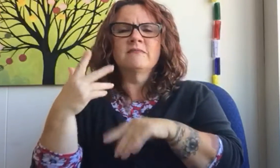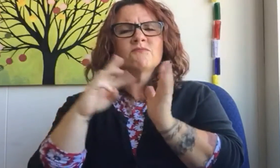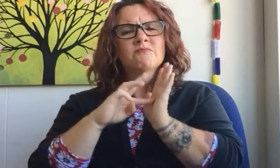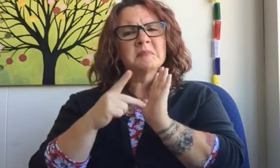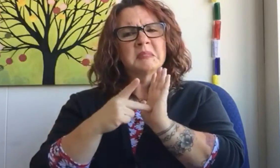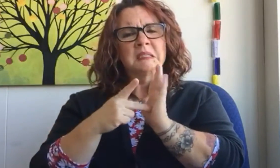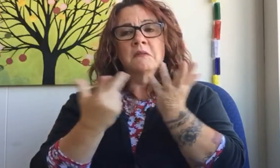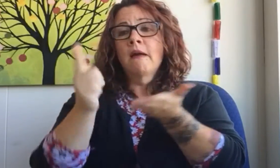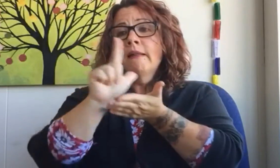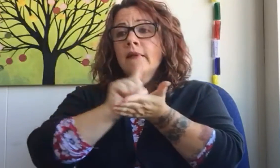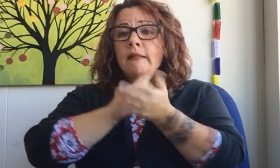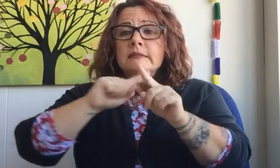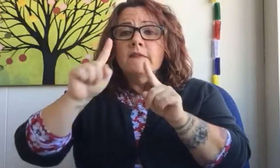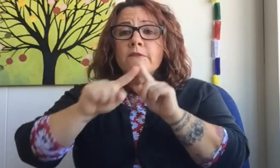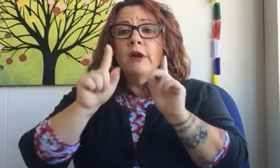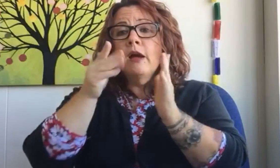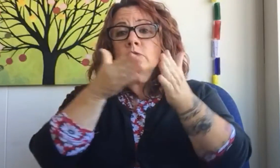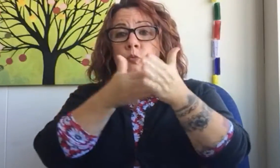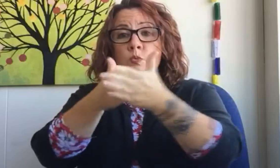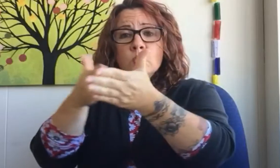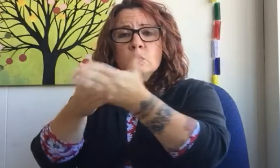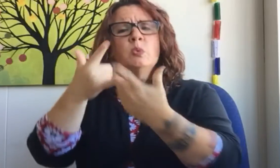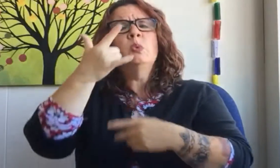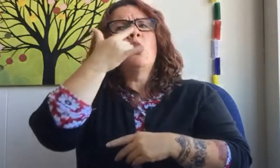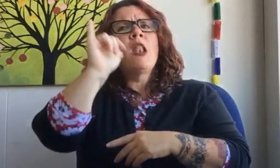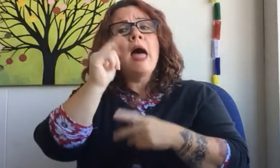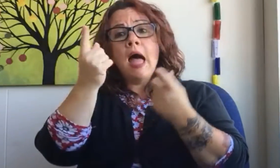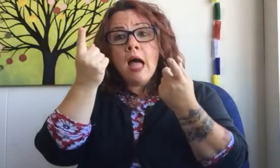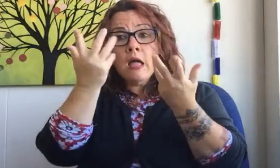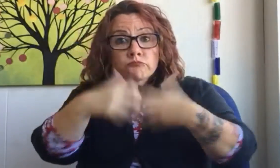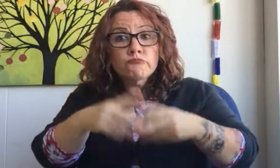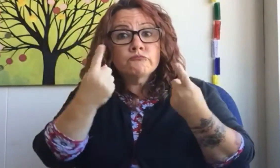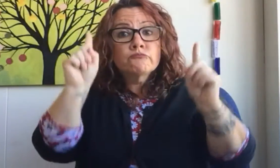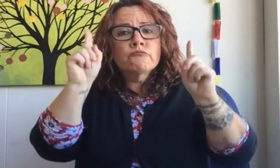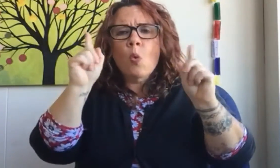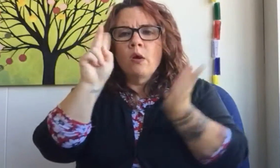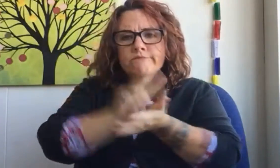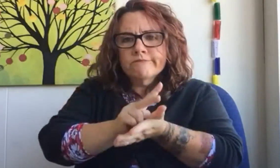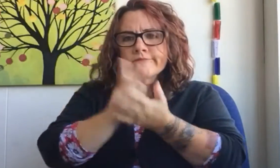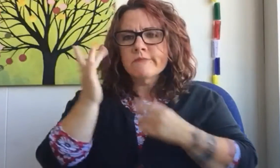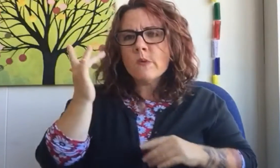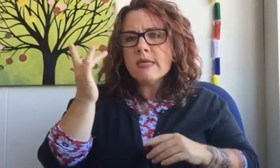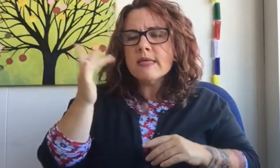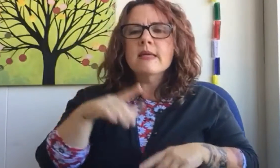What different litigation has happened? What were the verdicts? Successful? Lost? And why?